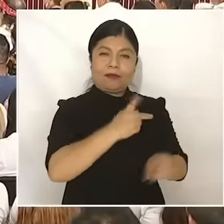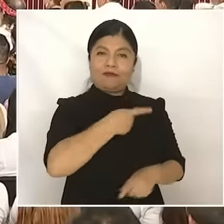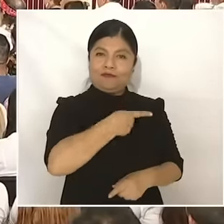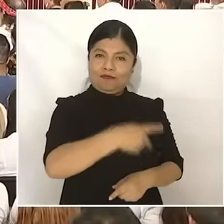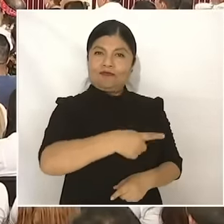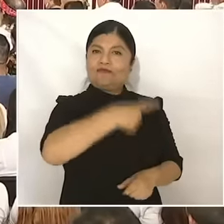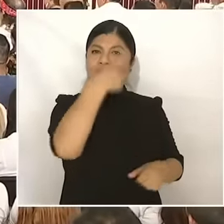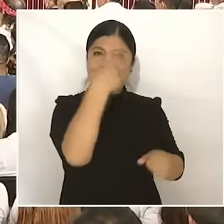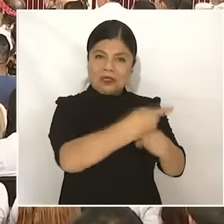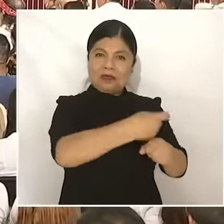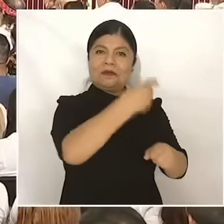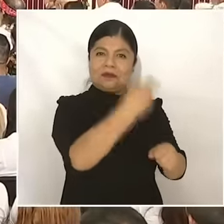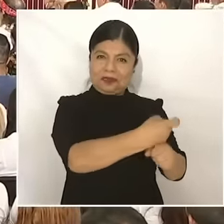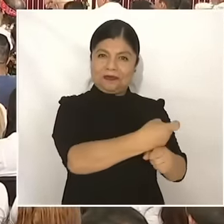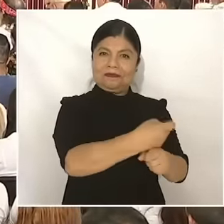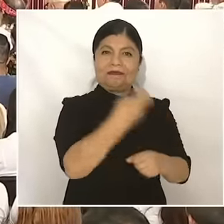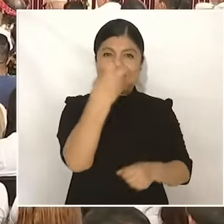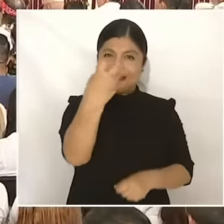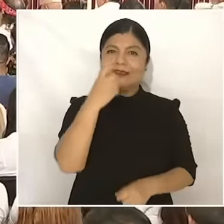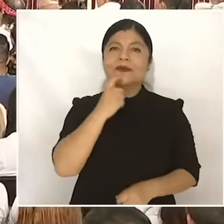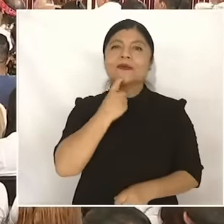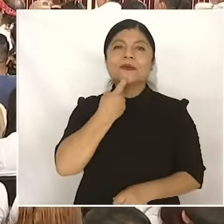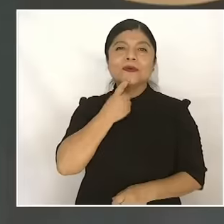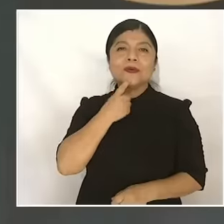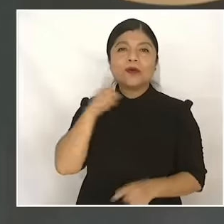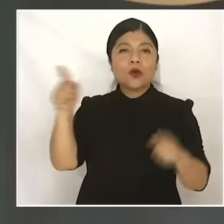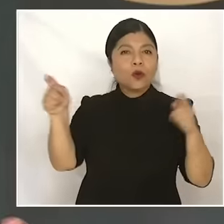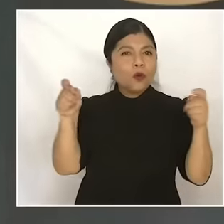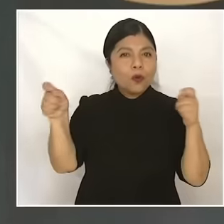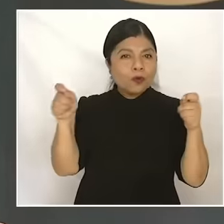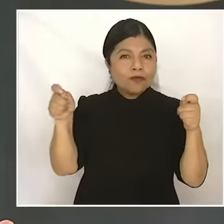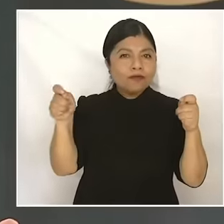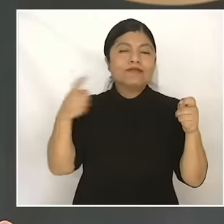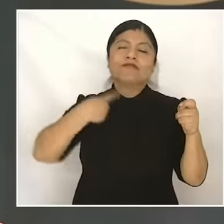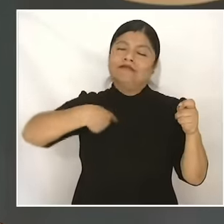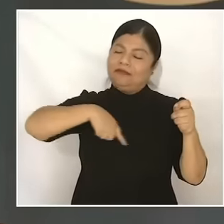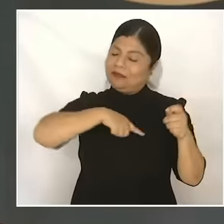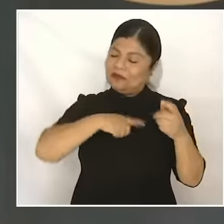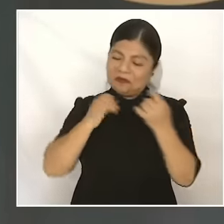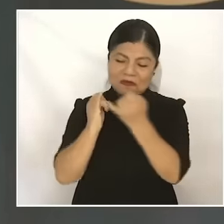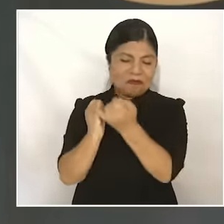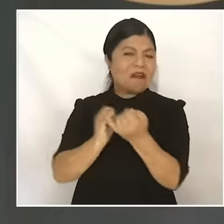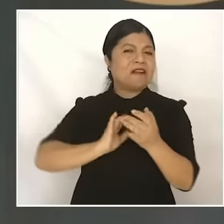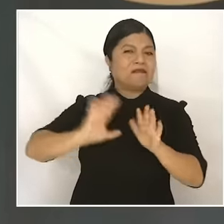and this is how we are going to govern as well starting next October 1st, that is not going to